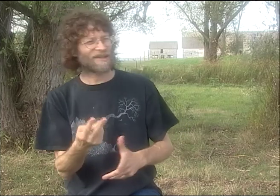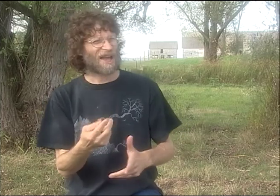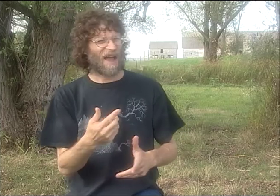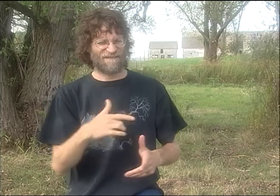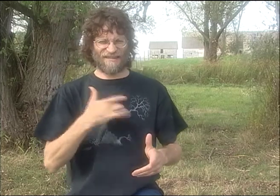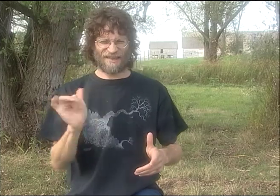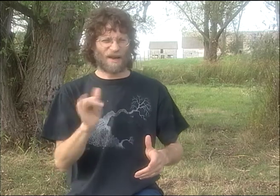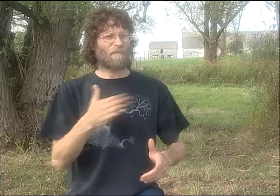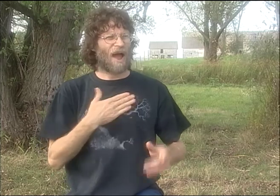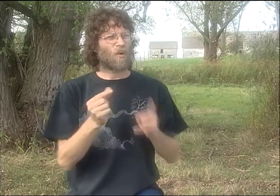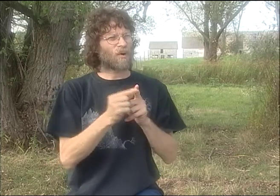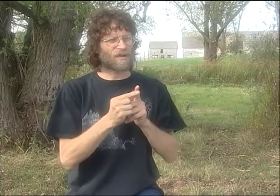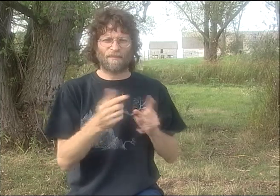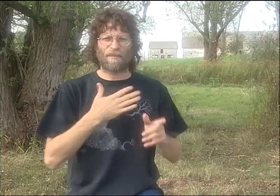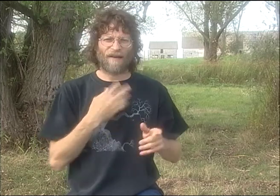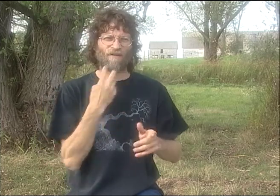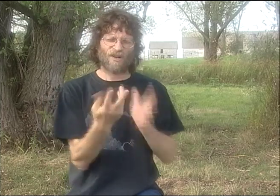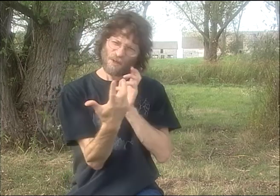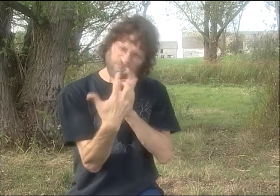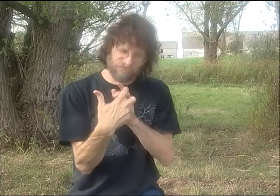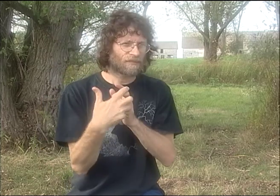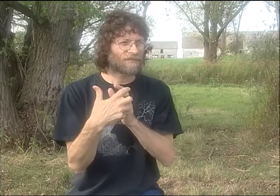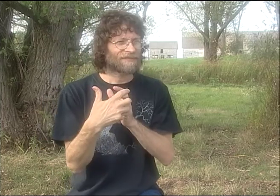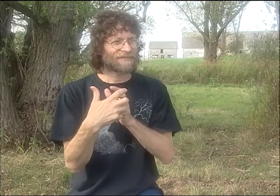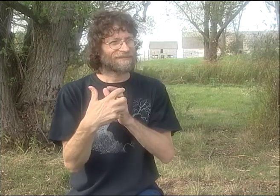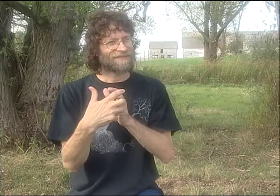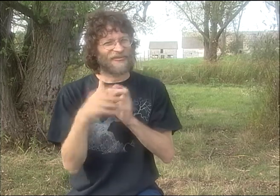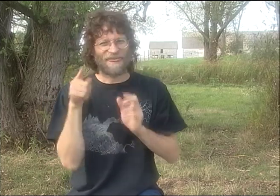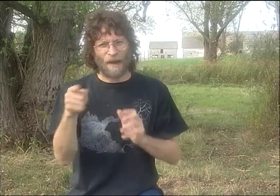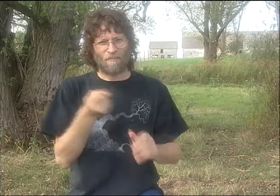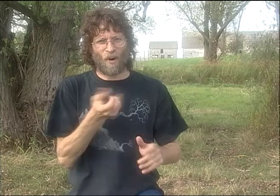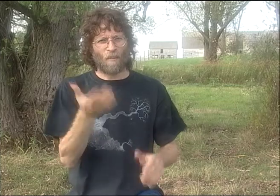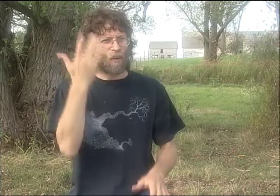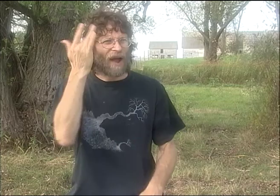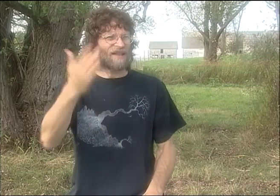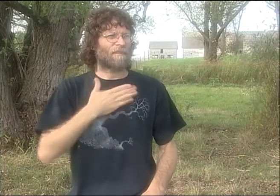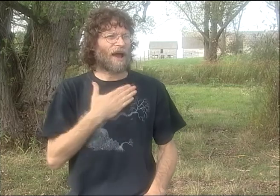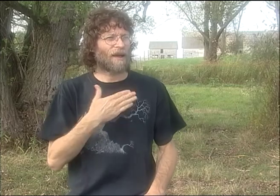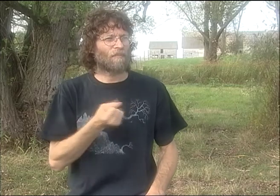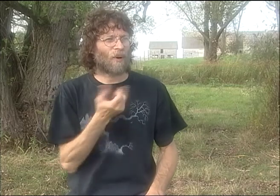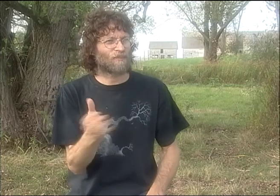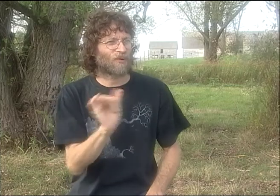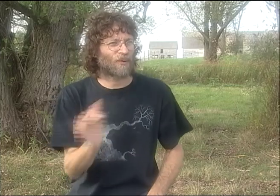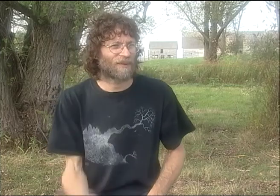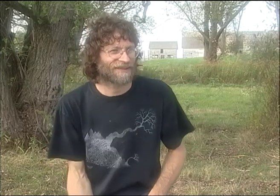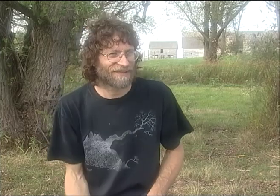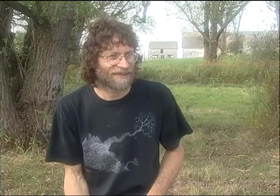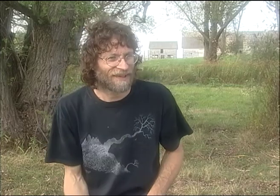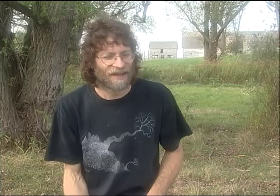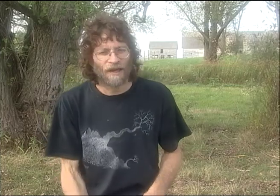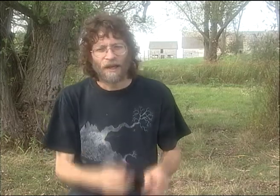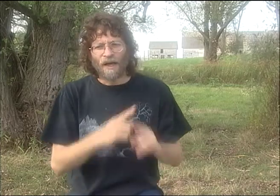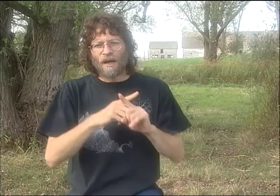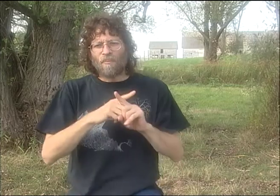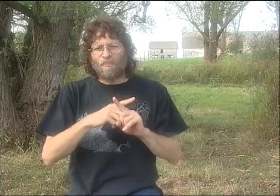WELL, WHEN THIS POEM WAS DONE, YOU KNOW, LIKE, IT WAS TIME TO PERFORM IT, AND I WANTED MY WORDS TO BE IN SYNC WITH IT